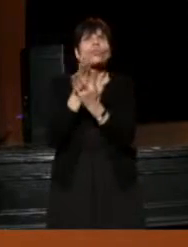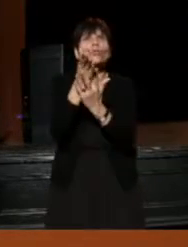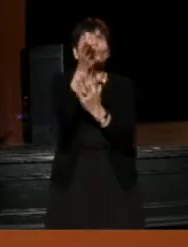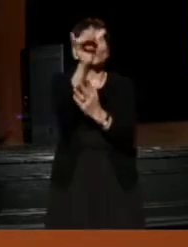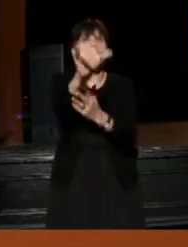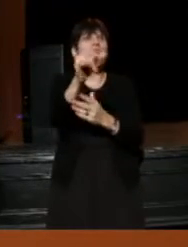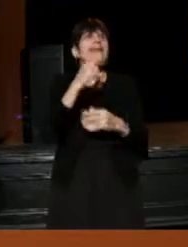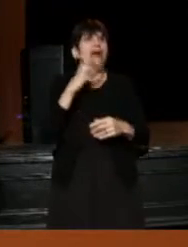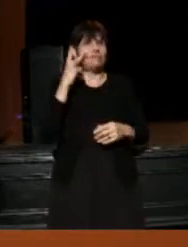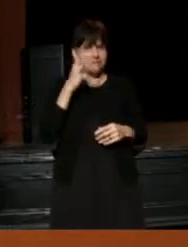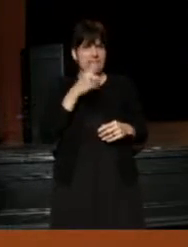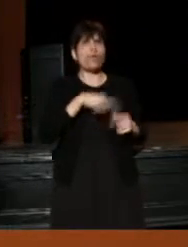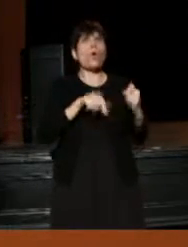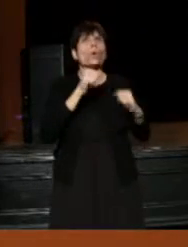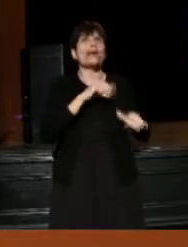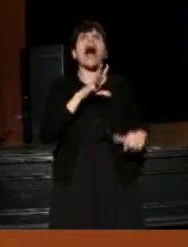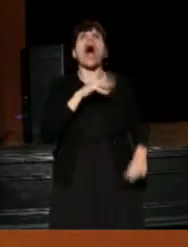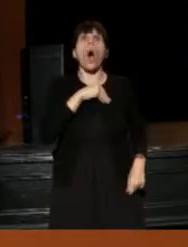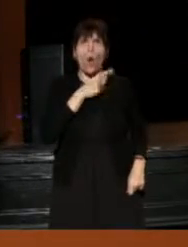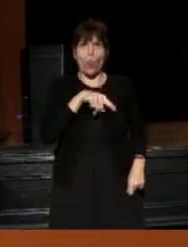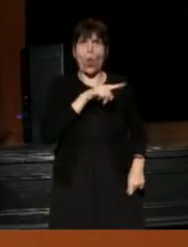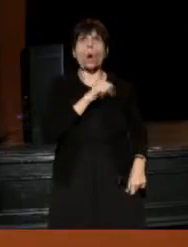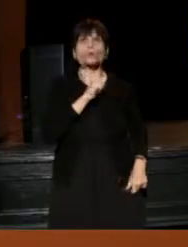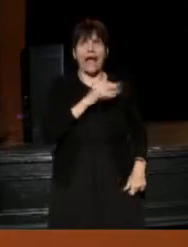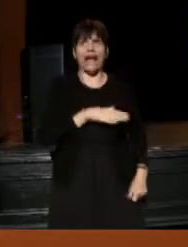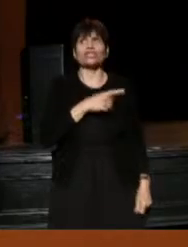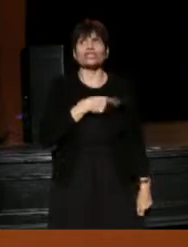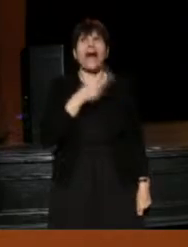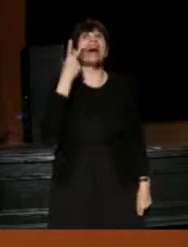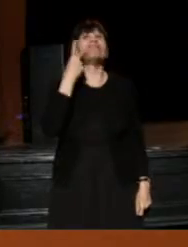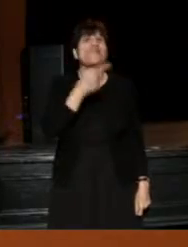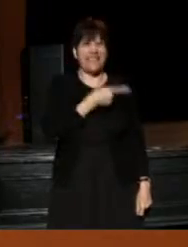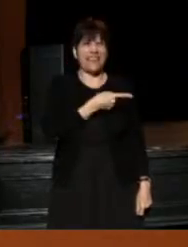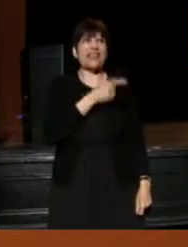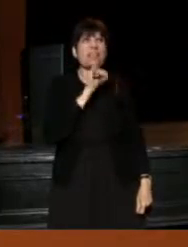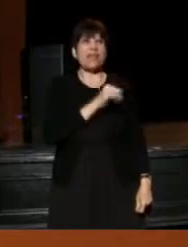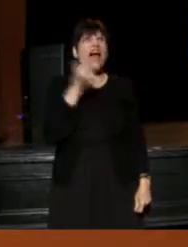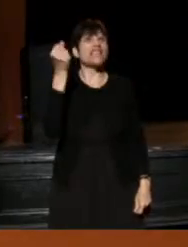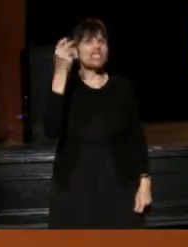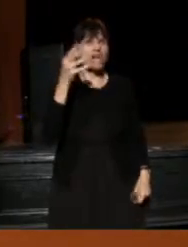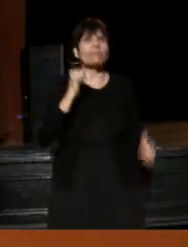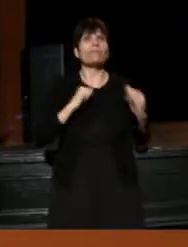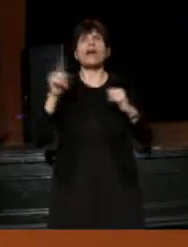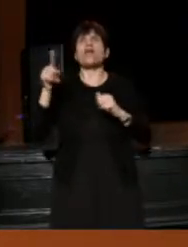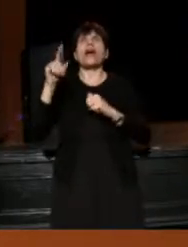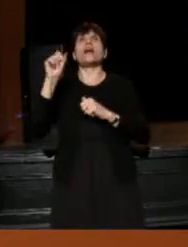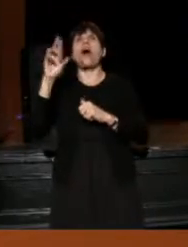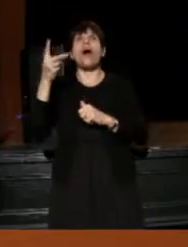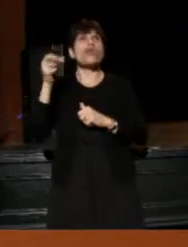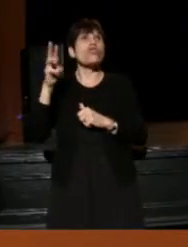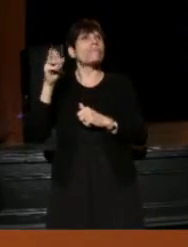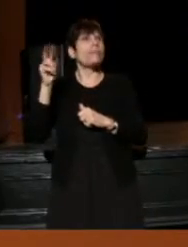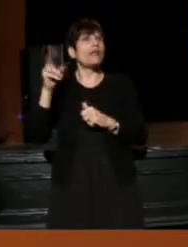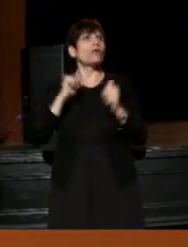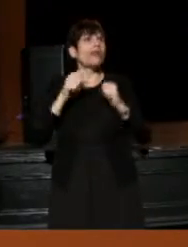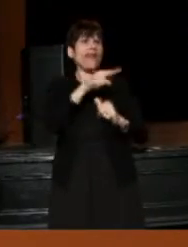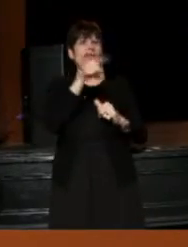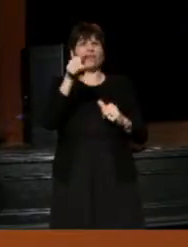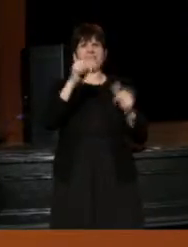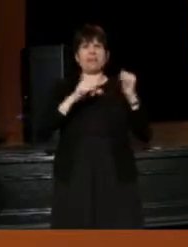I've seen those actors, I own those actors, I've seen them in that Shakespeare play or that Arthur Miller play, and now they are in this play